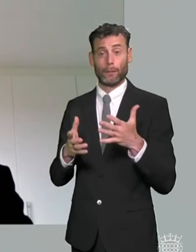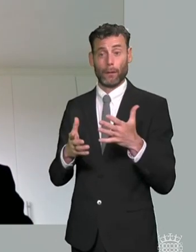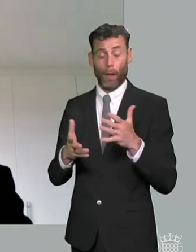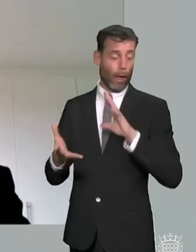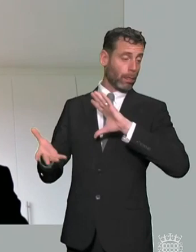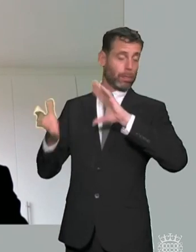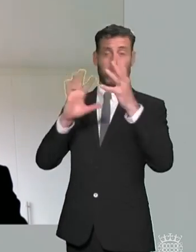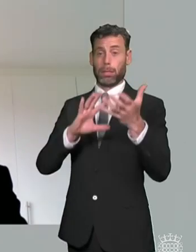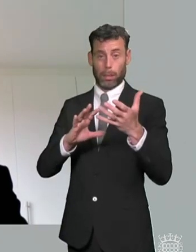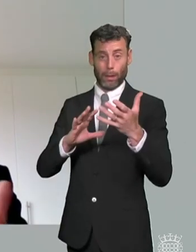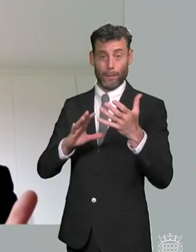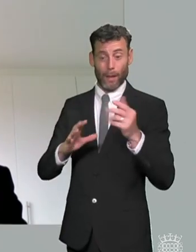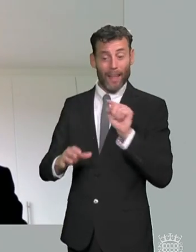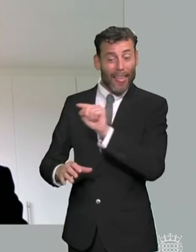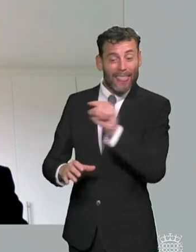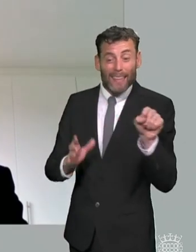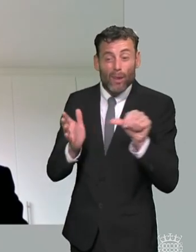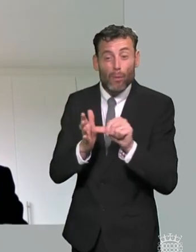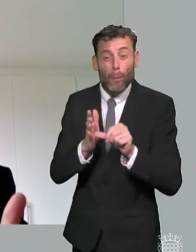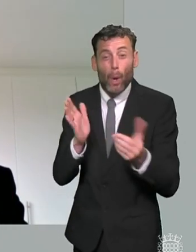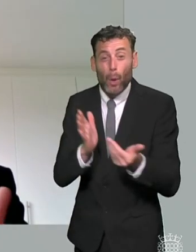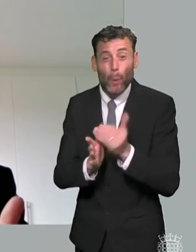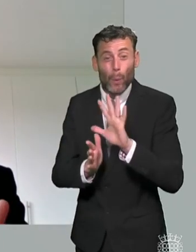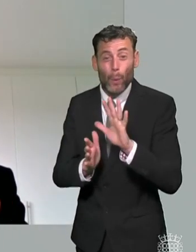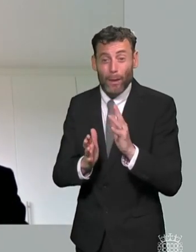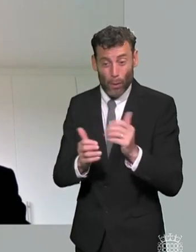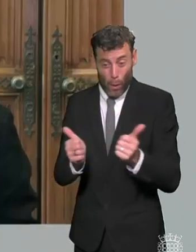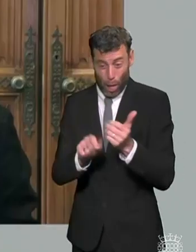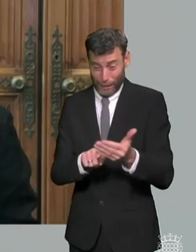and did you want me to comment as well on the issue about um conflict and and the articles